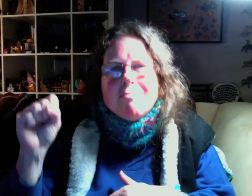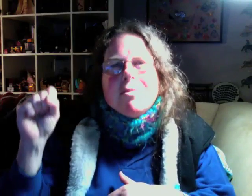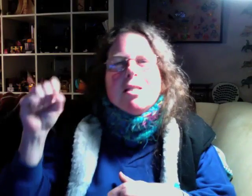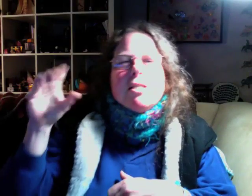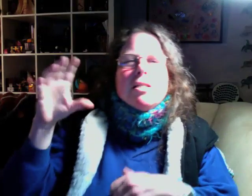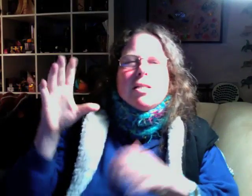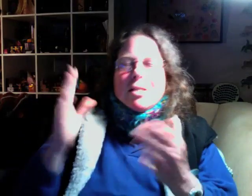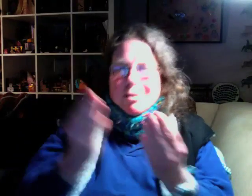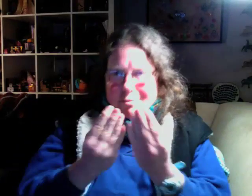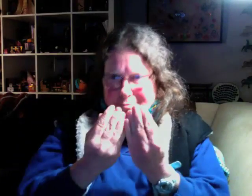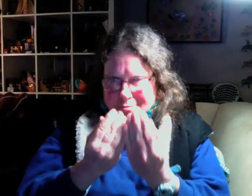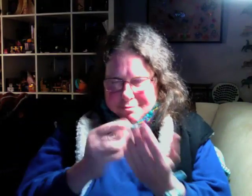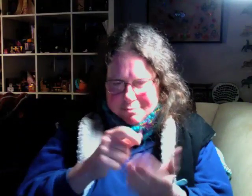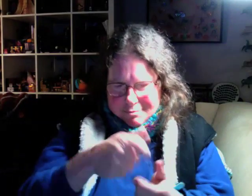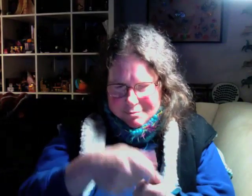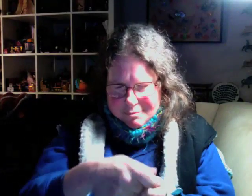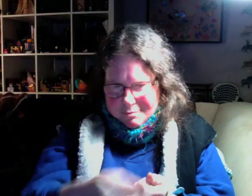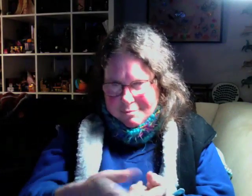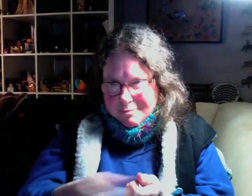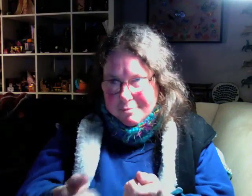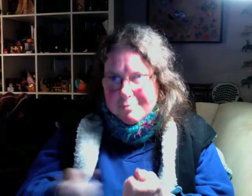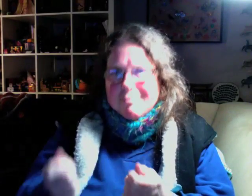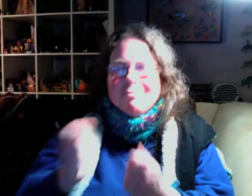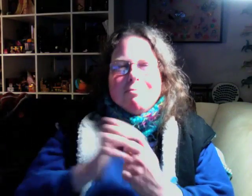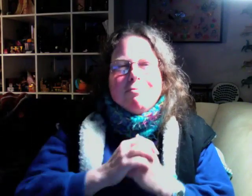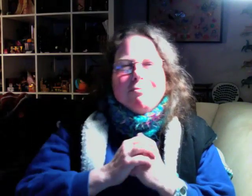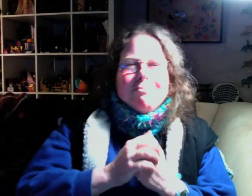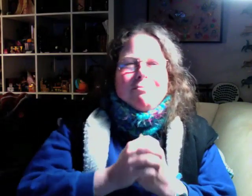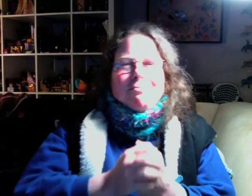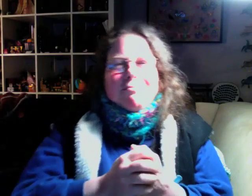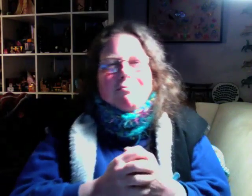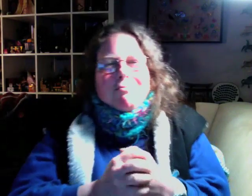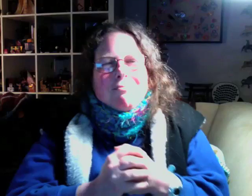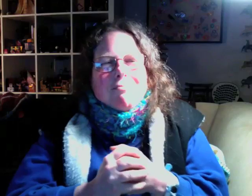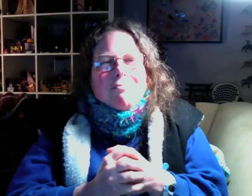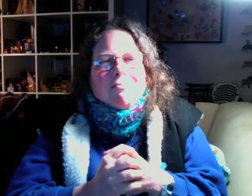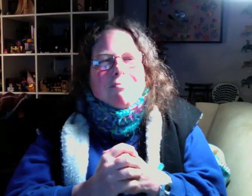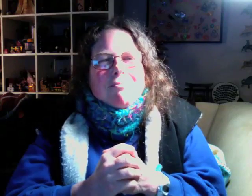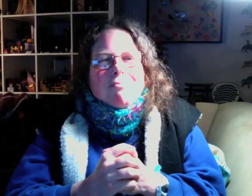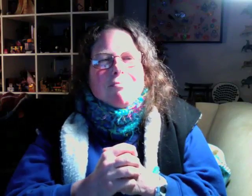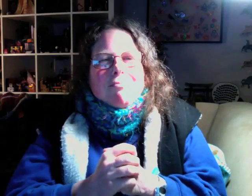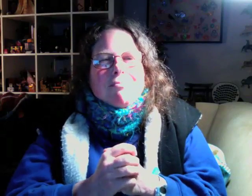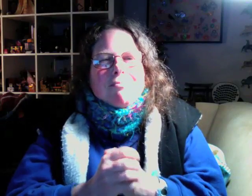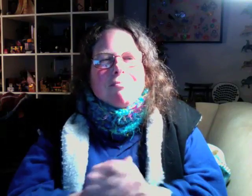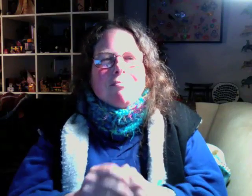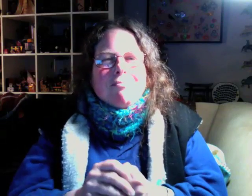I also love playing games, a bunch of different games, board games and cards.